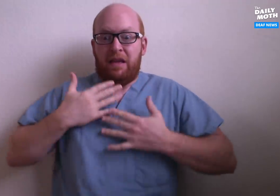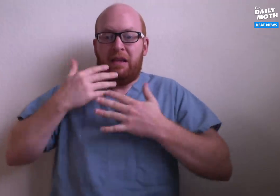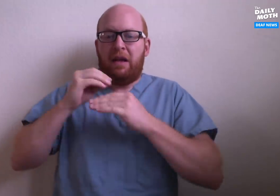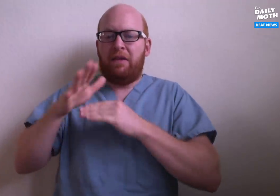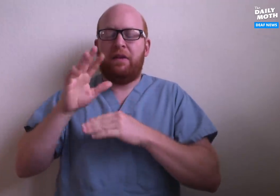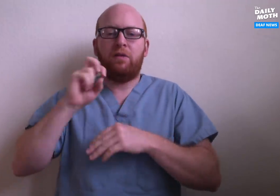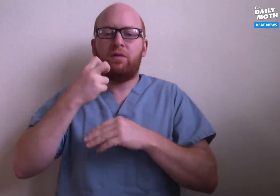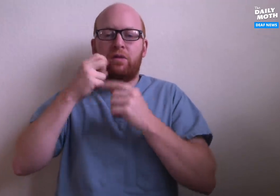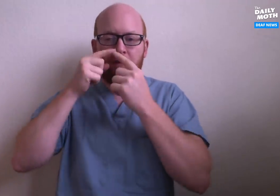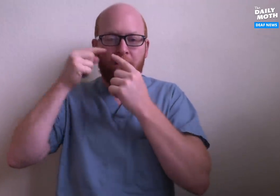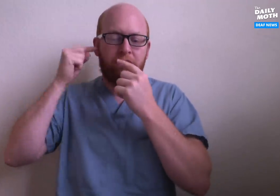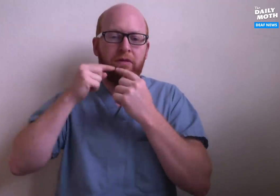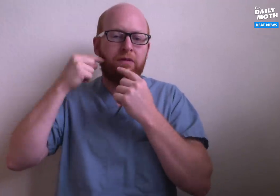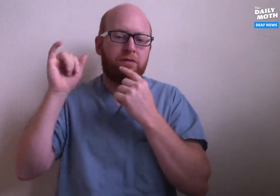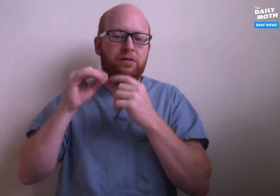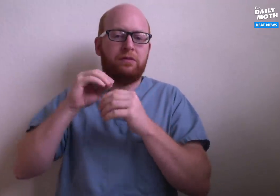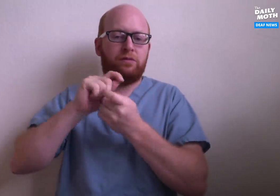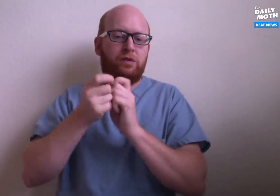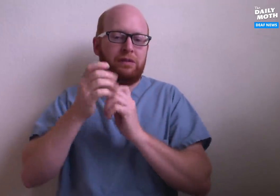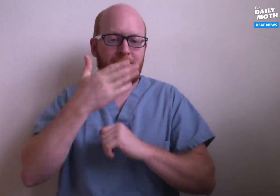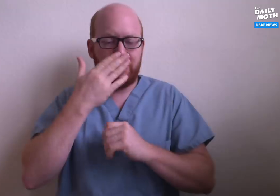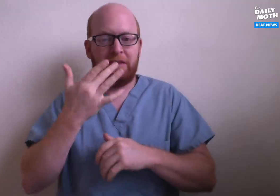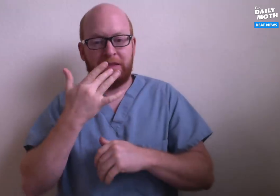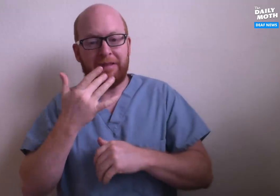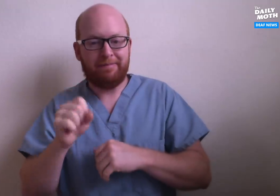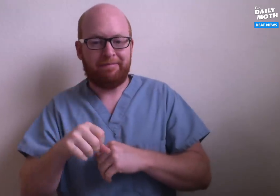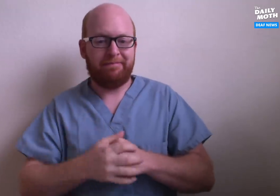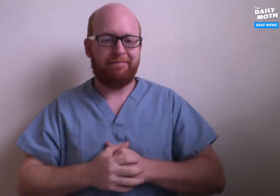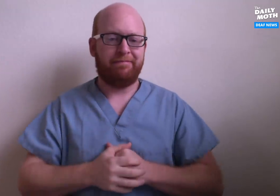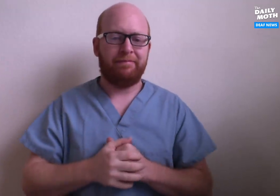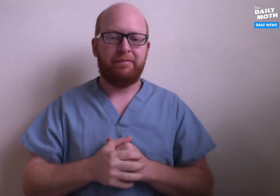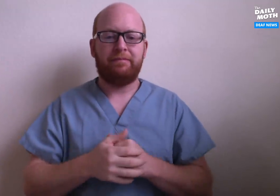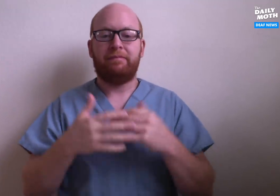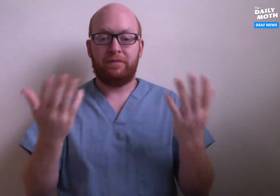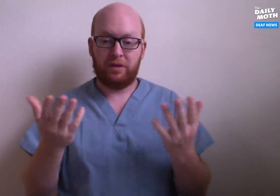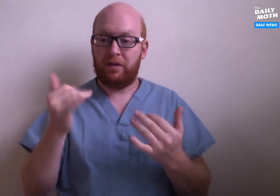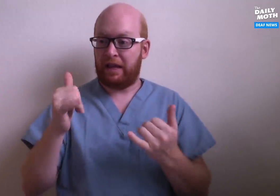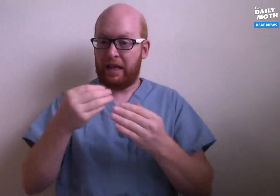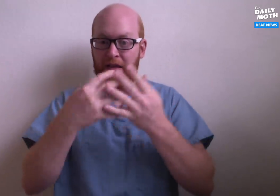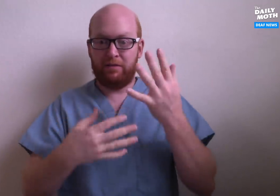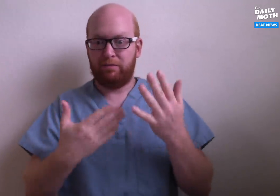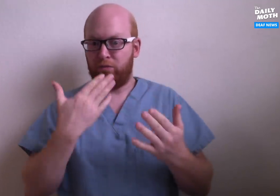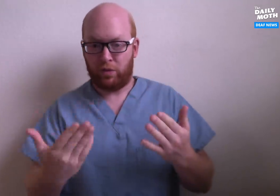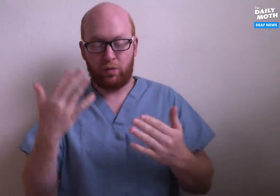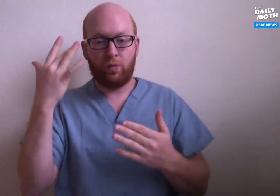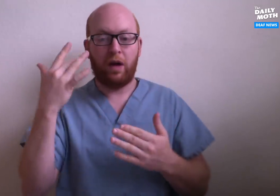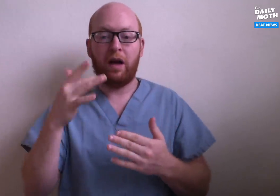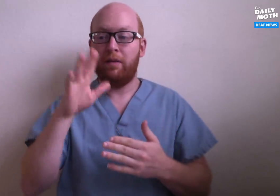which distorts smell/taste. The expanded symptom list is a good thing